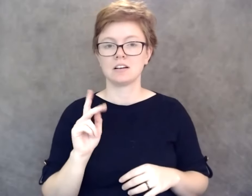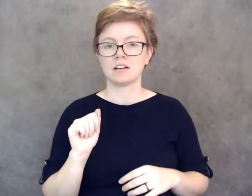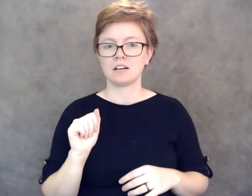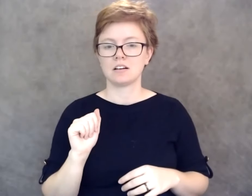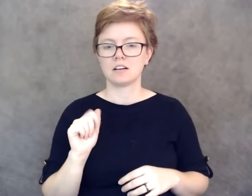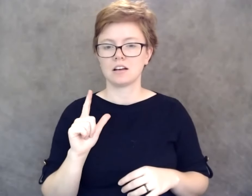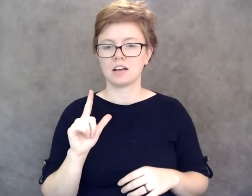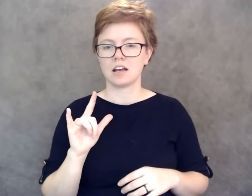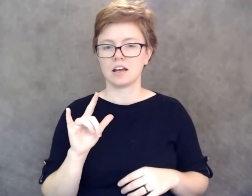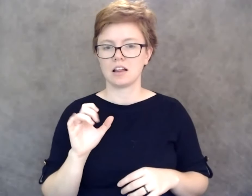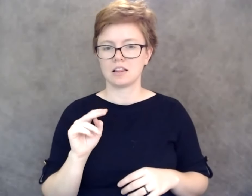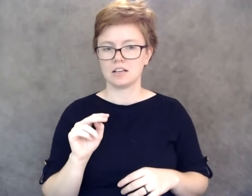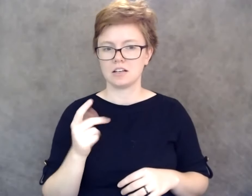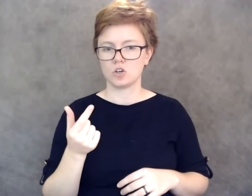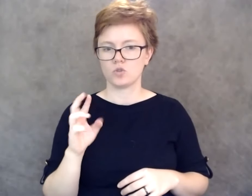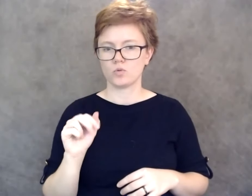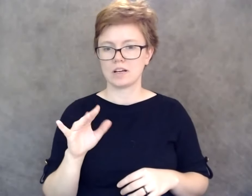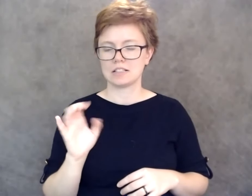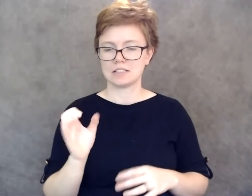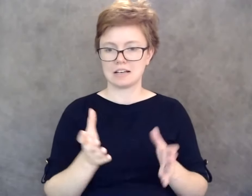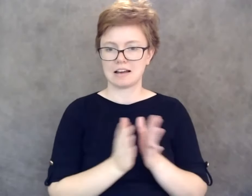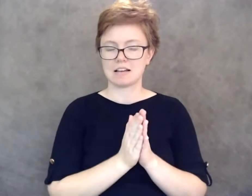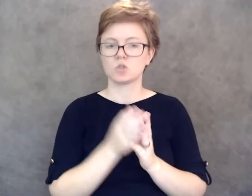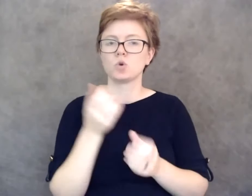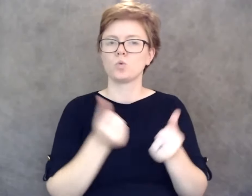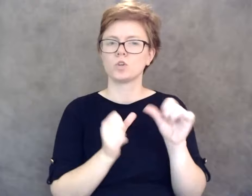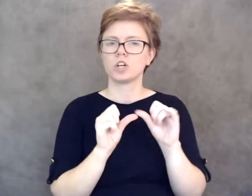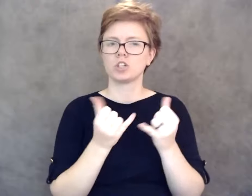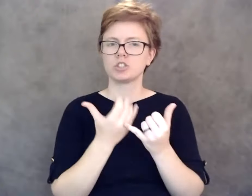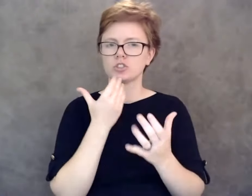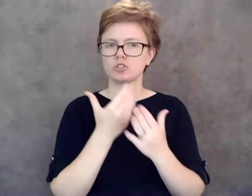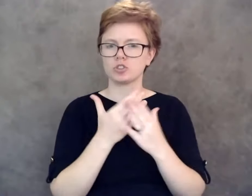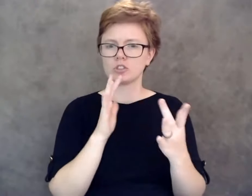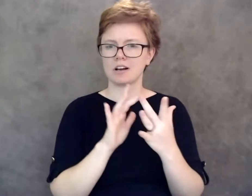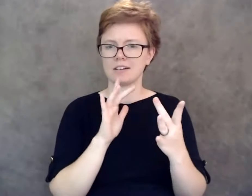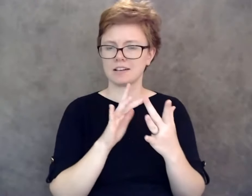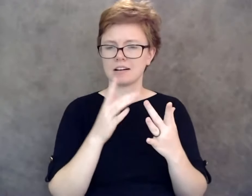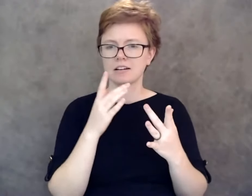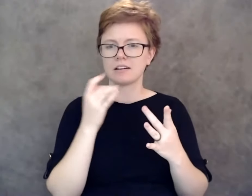asked which agency is a good one to contact if an employer of a PWD